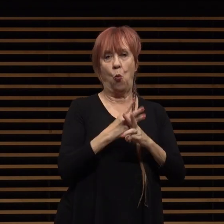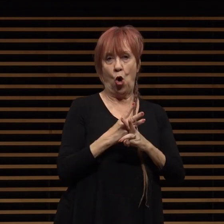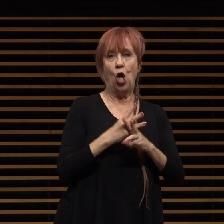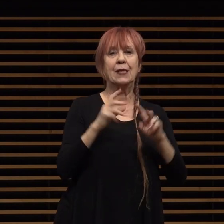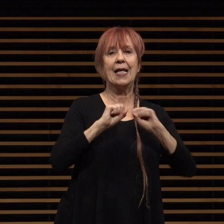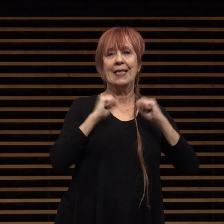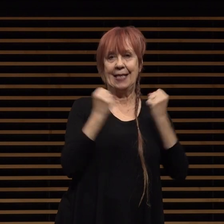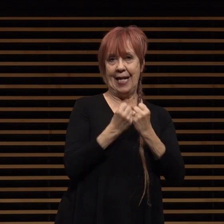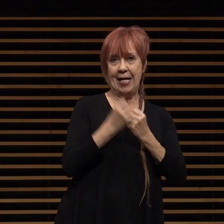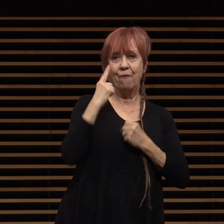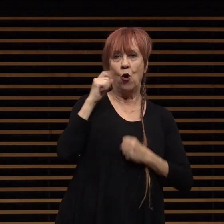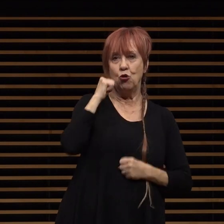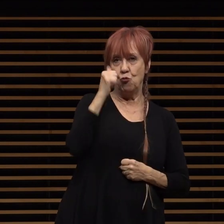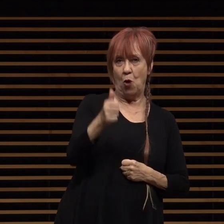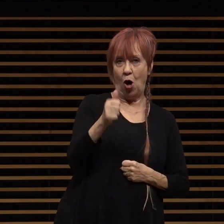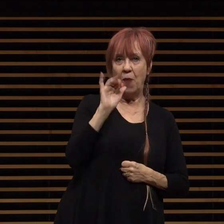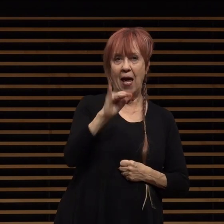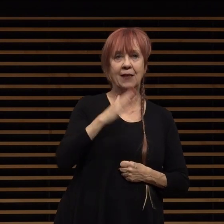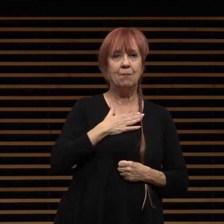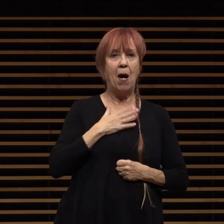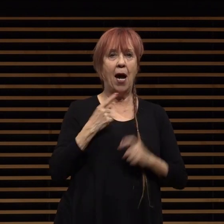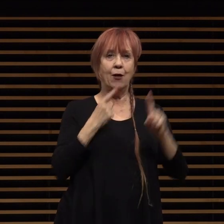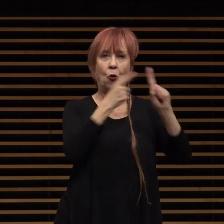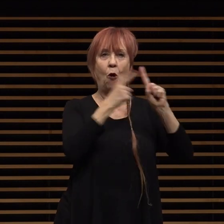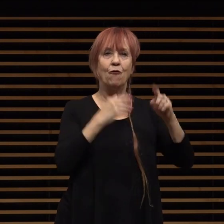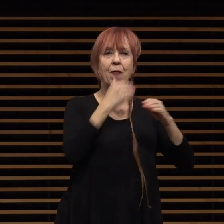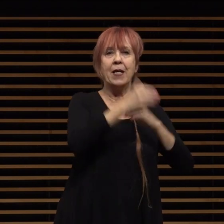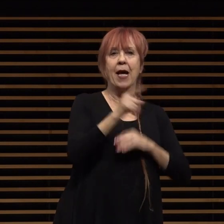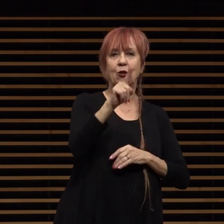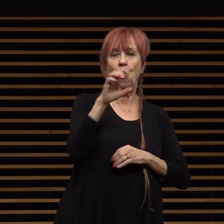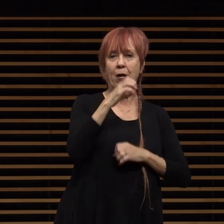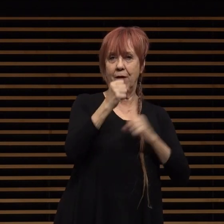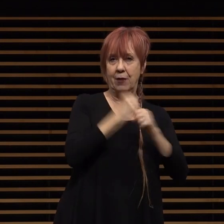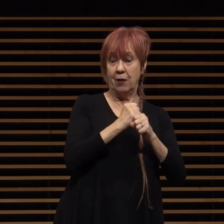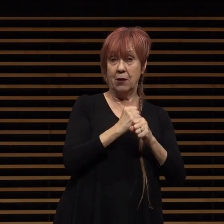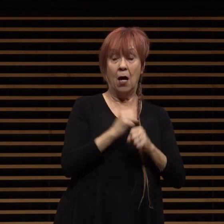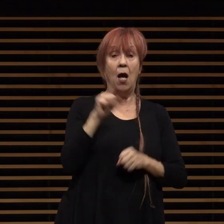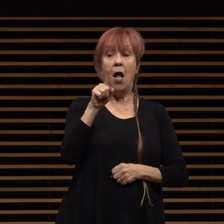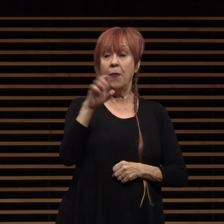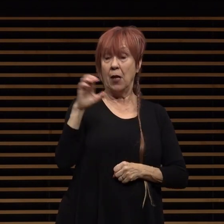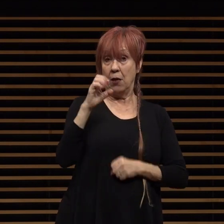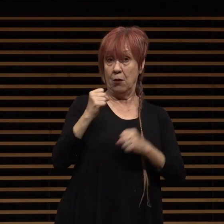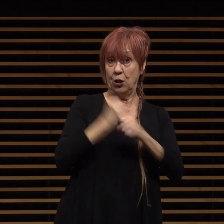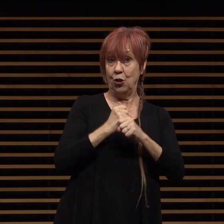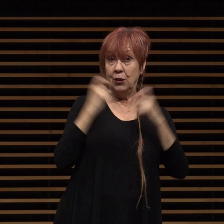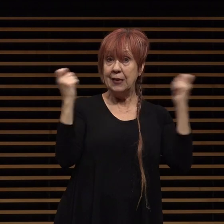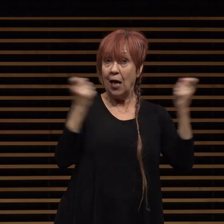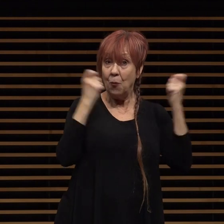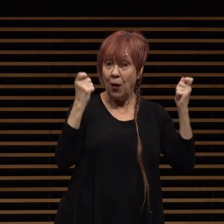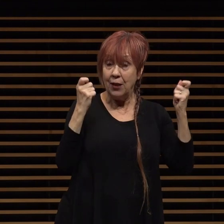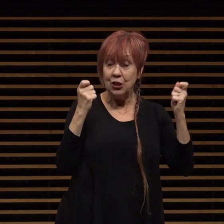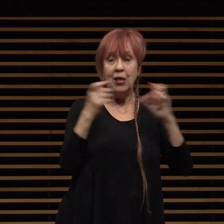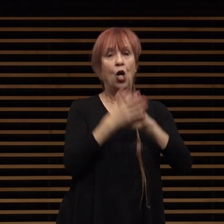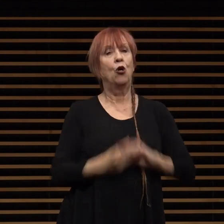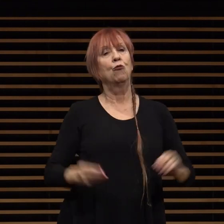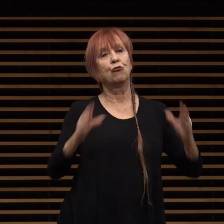that's the goal for the next 100 years the centennial celebration